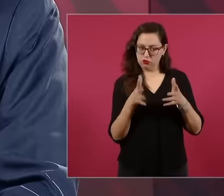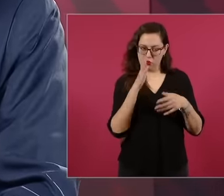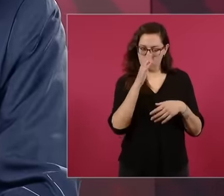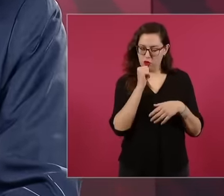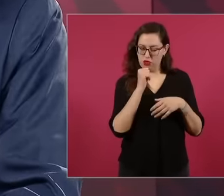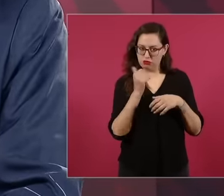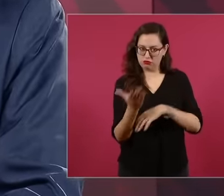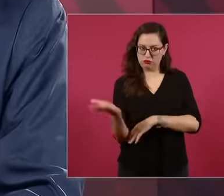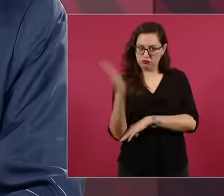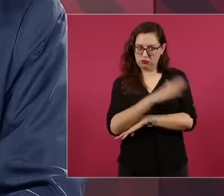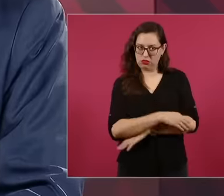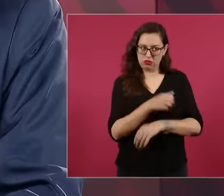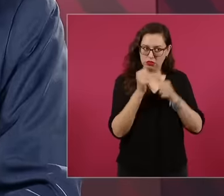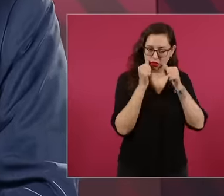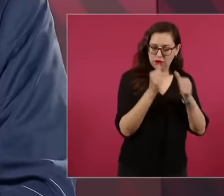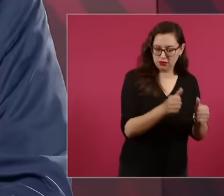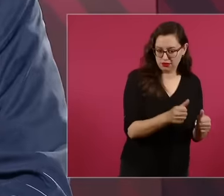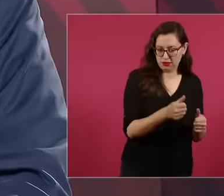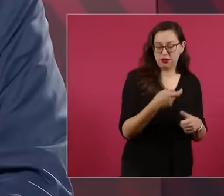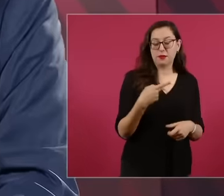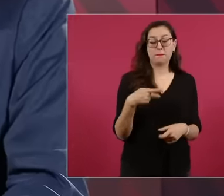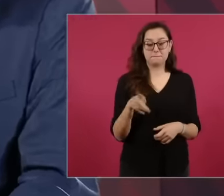it is